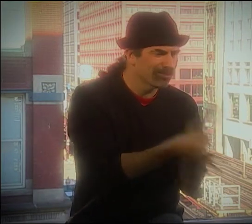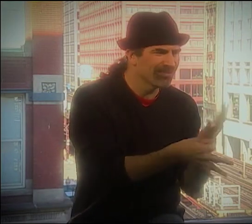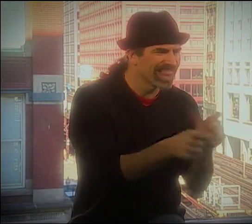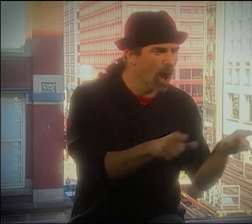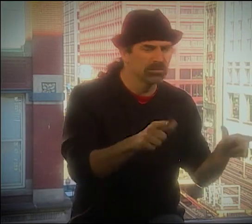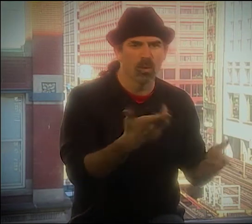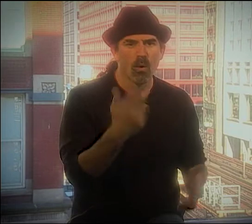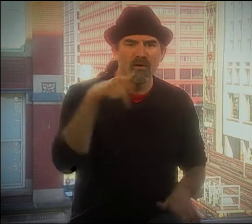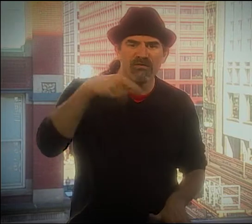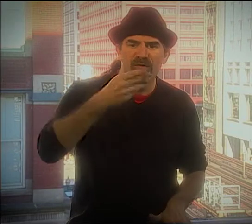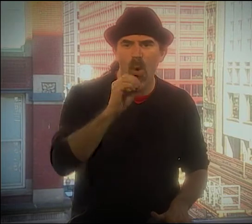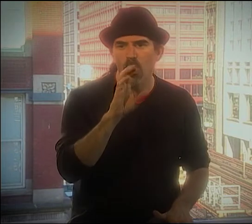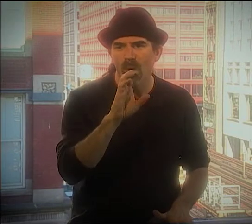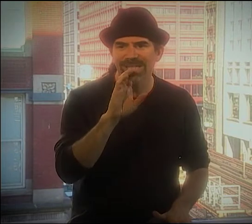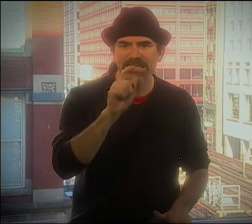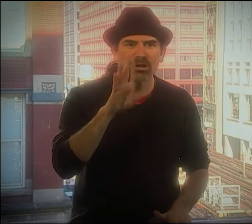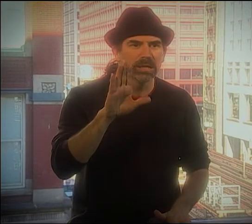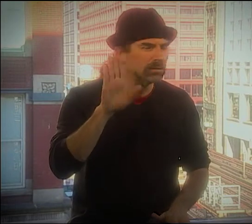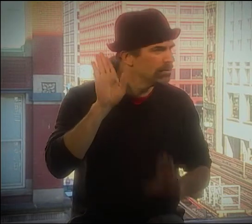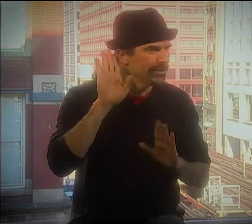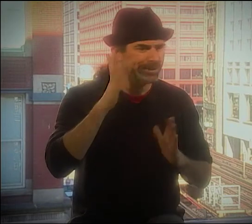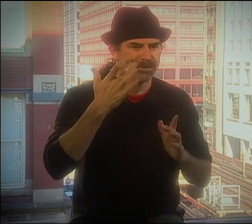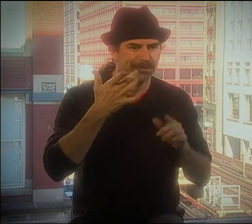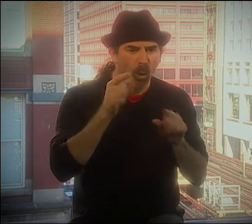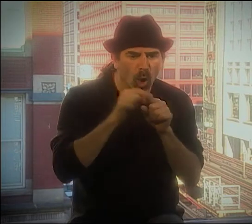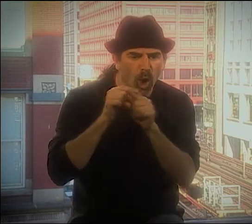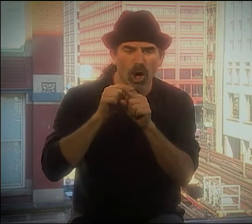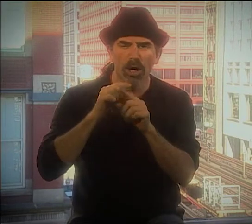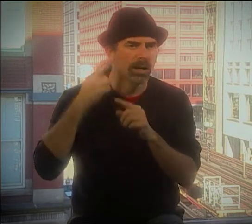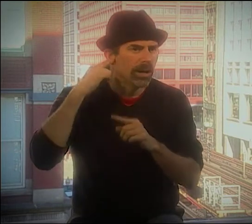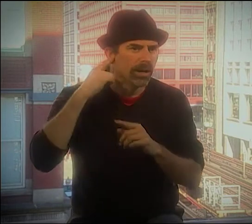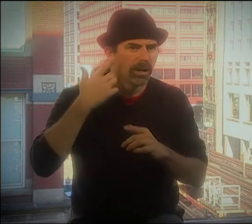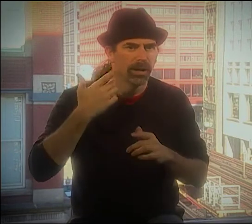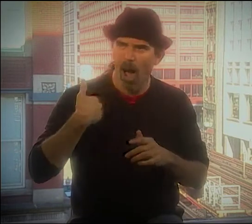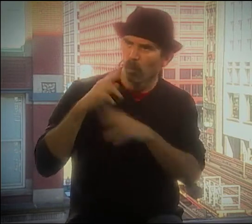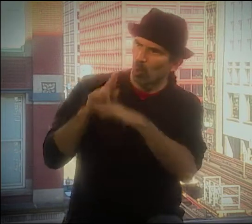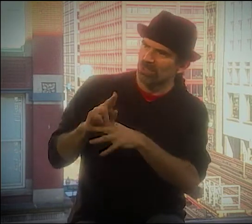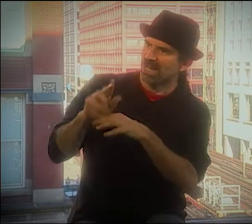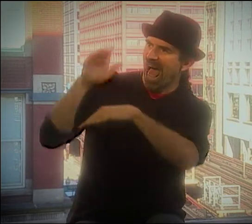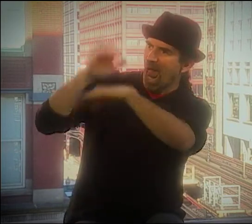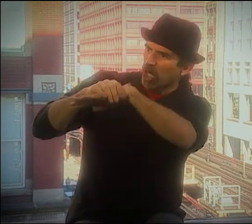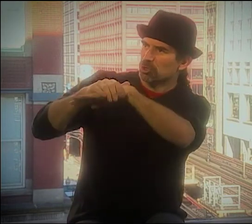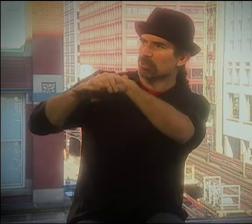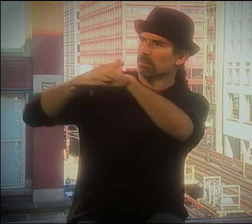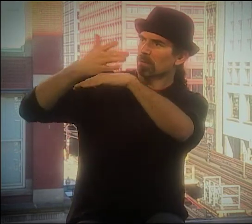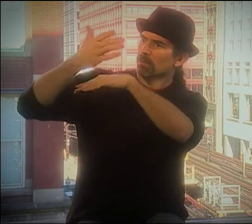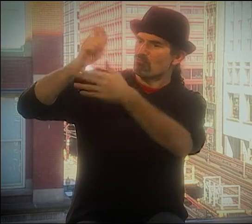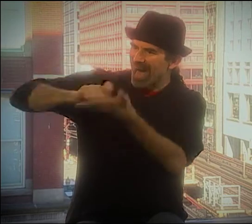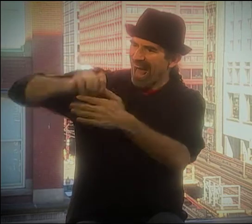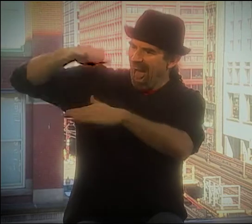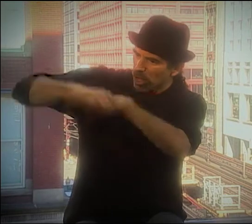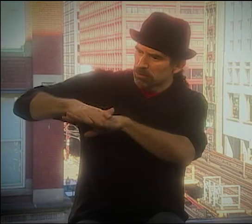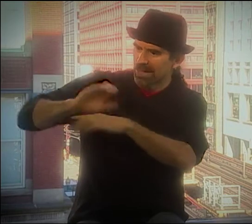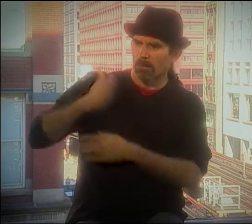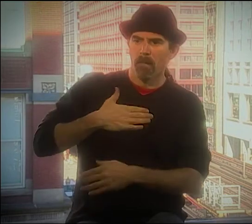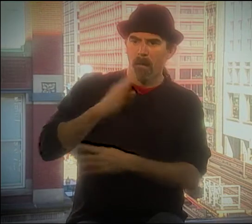I DIDN'T UNDERSTAND THAT MY HAND BECOMES THE PAPER. MY HANDS BECOME THE POETIC METER.